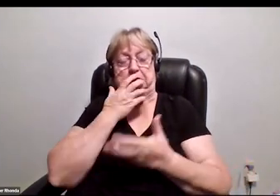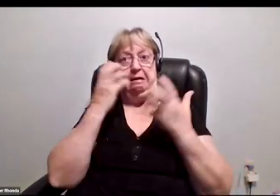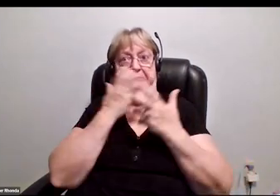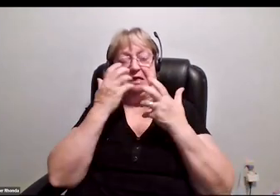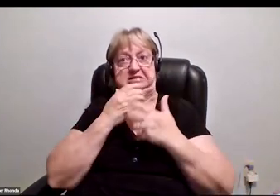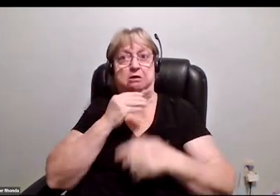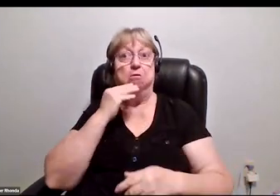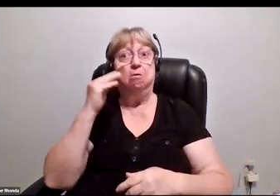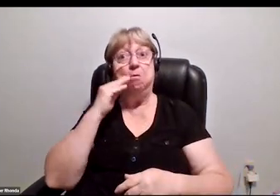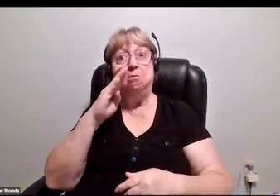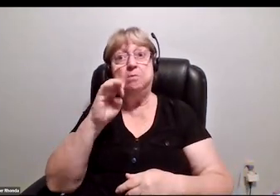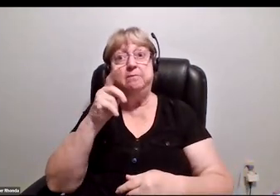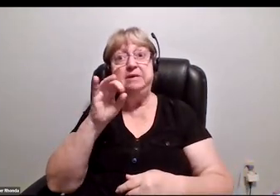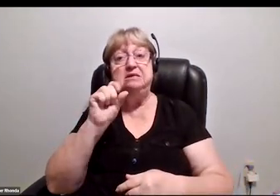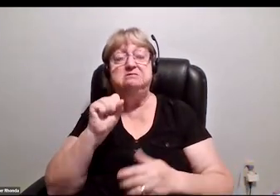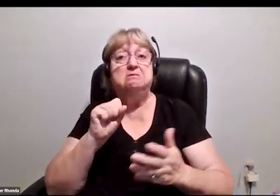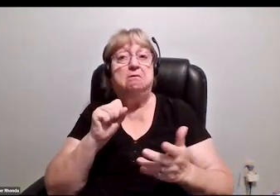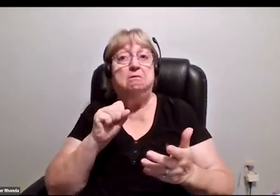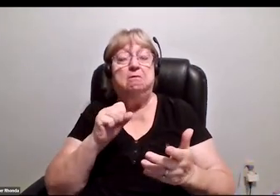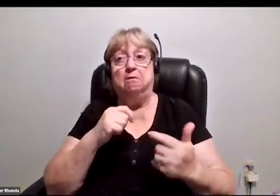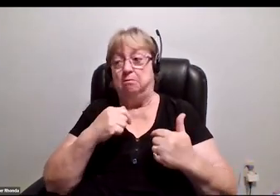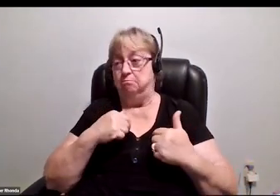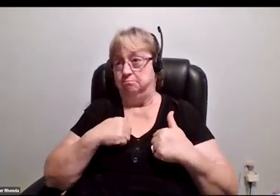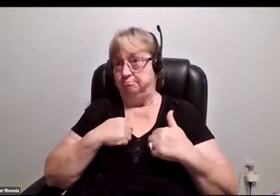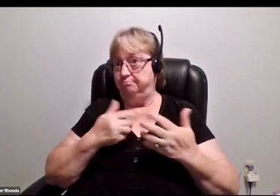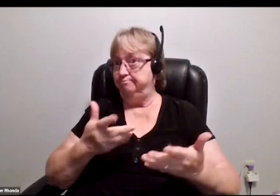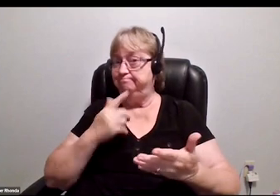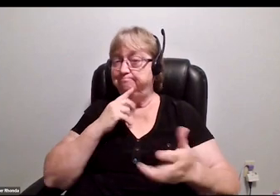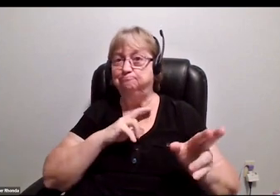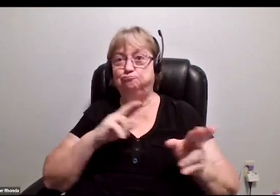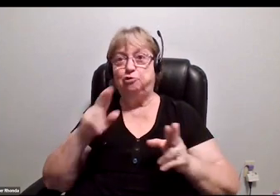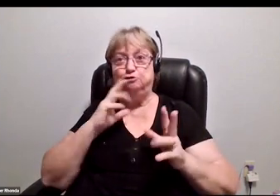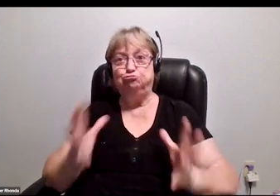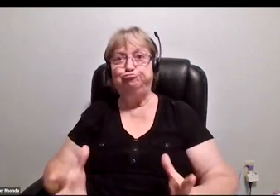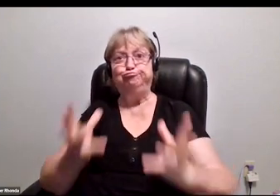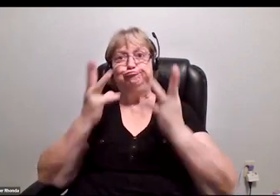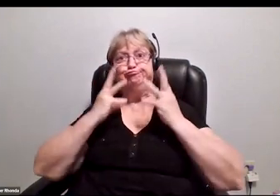Of course, I was there ready to take on that huge influx of work